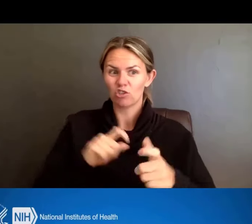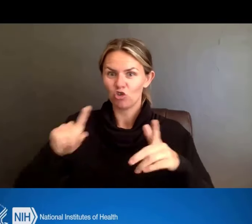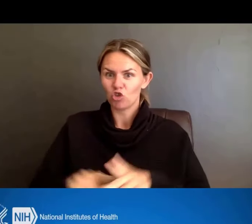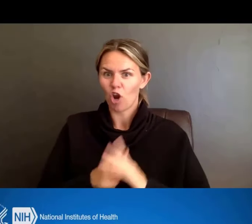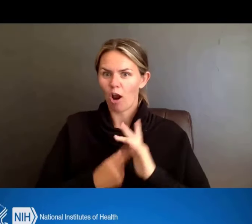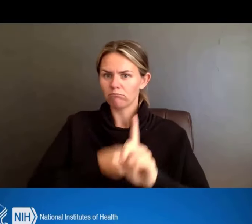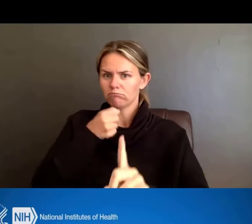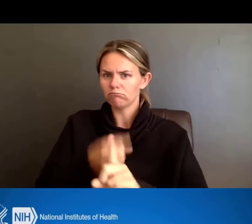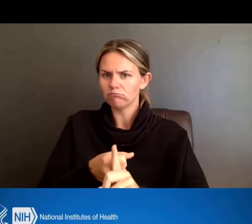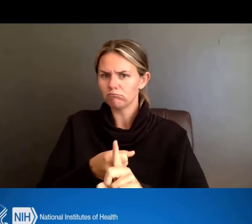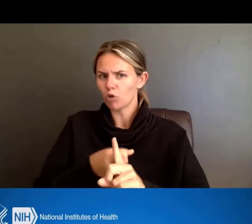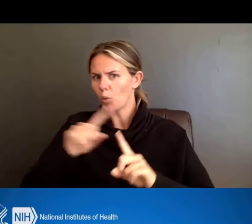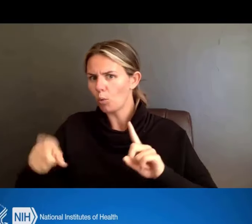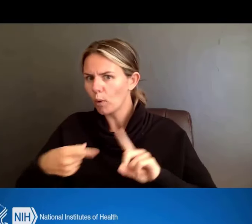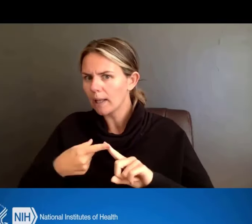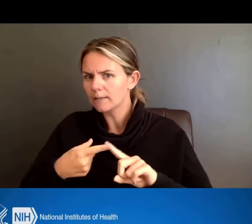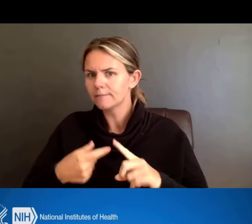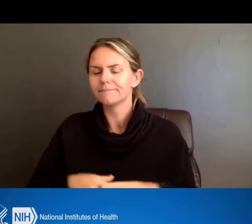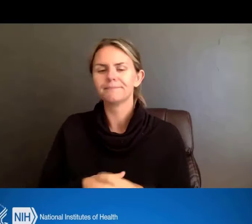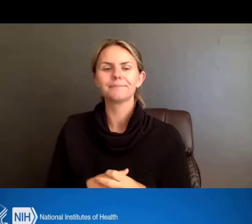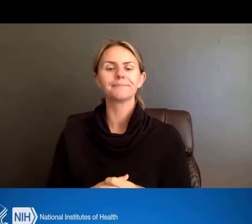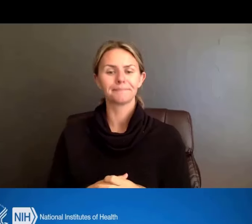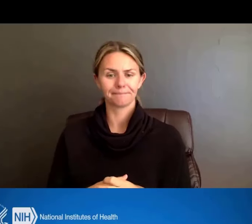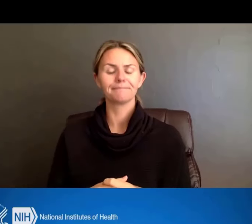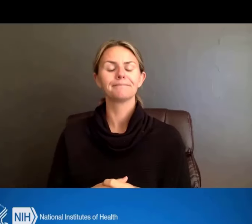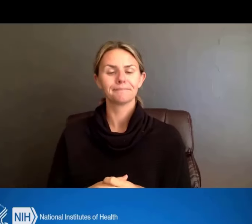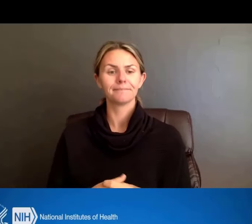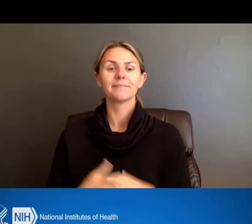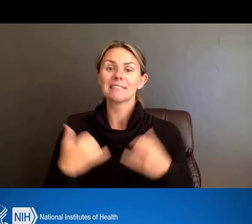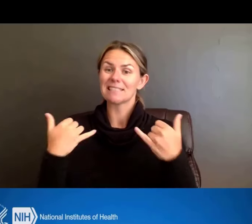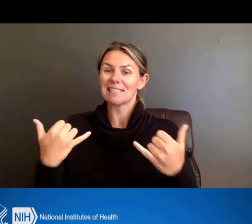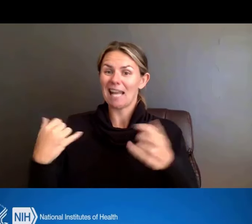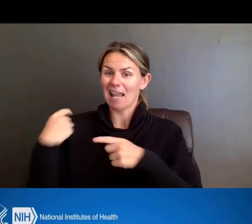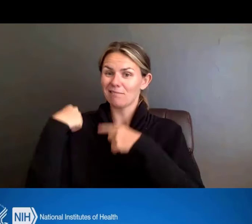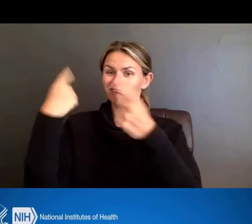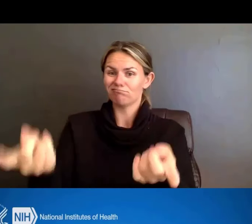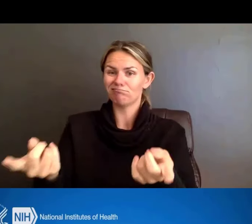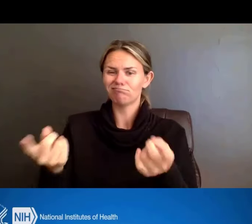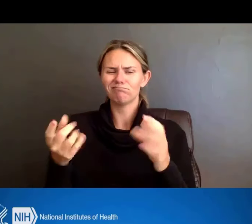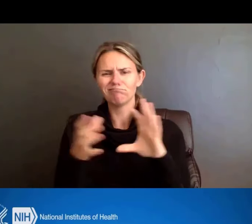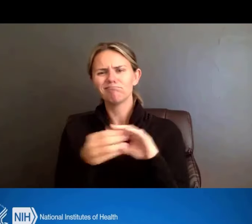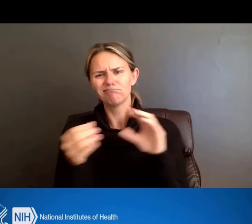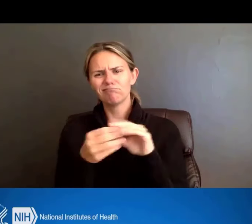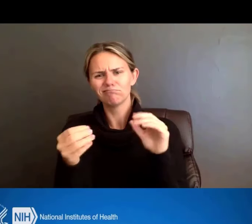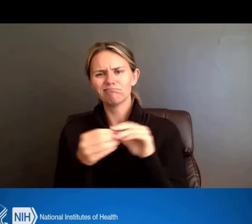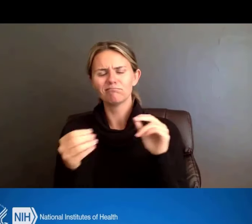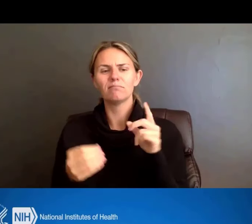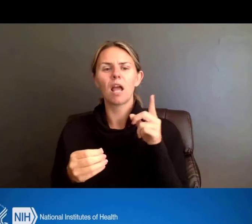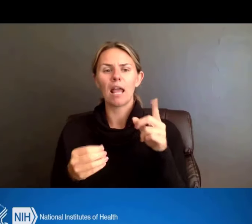As we've mentioned a couple of times during today's presentation, implementation of these changes